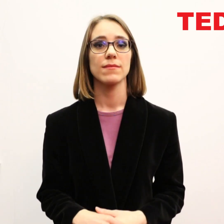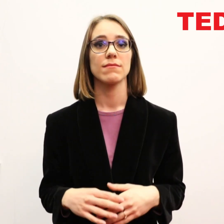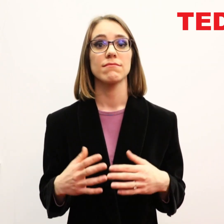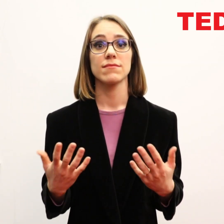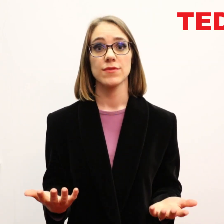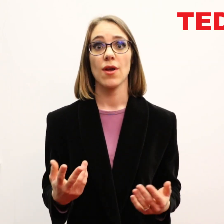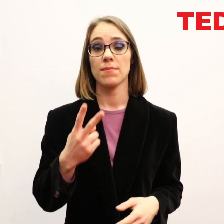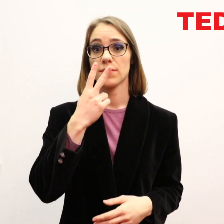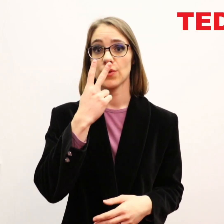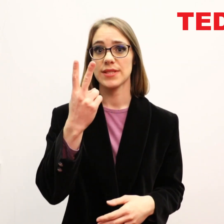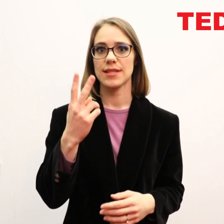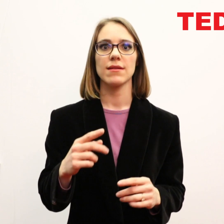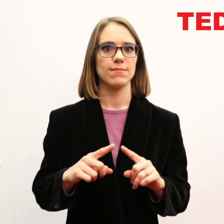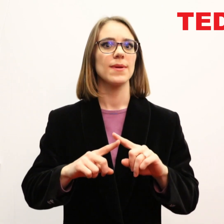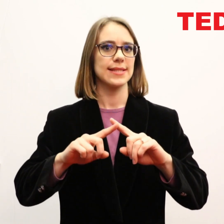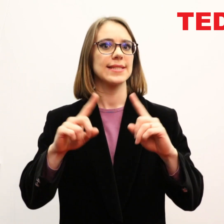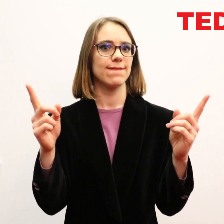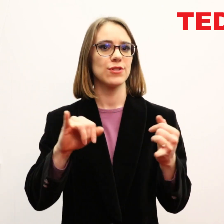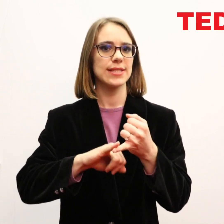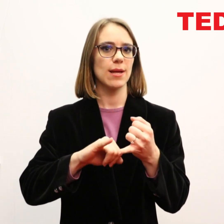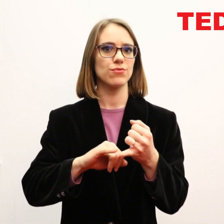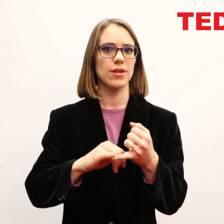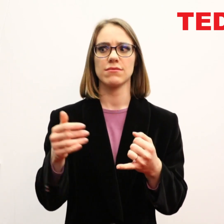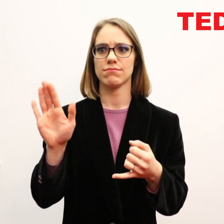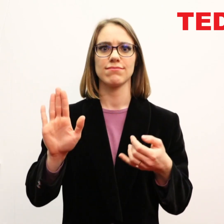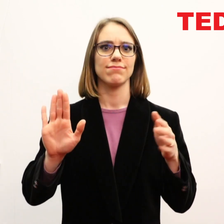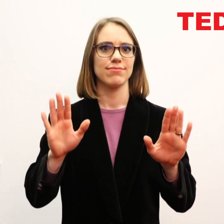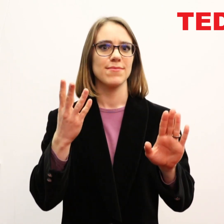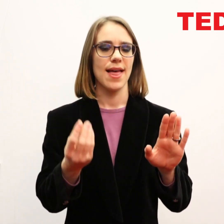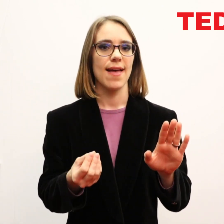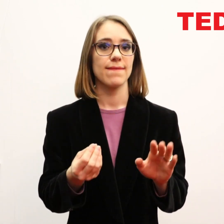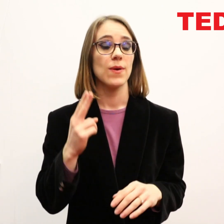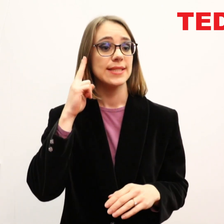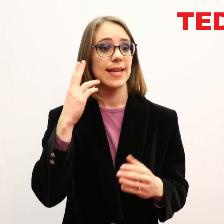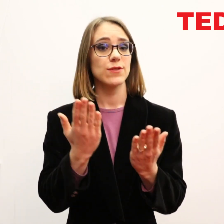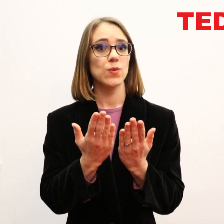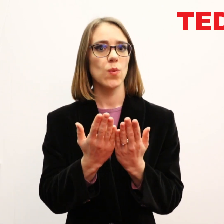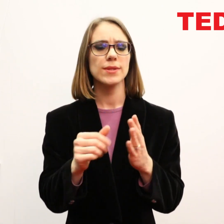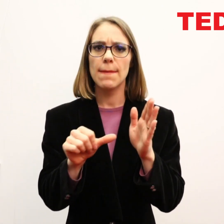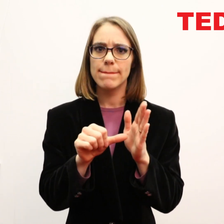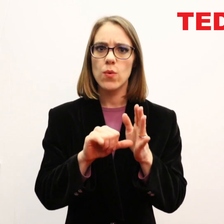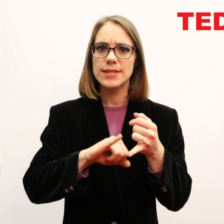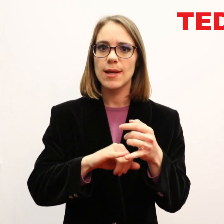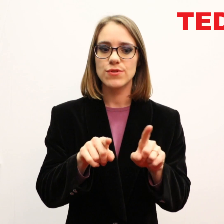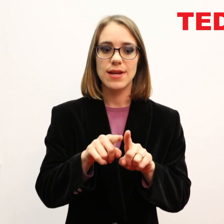So as you can see, there is quite a difference in subject offerings. For most Deaf schools, important subjects like